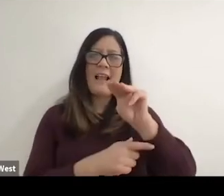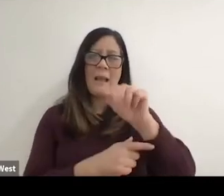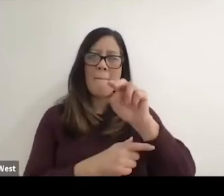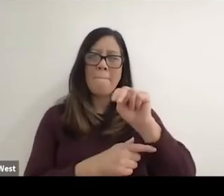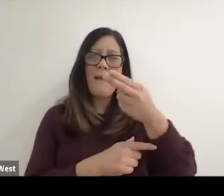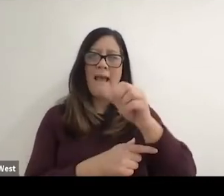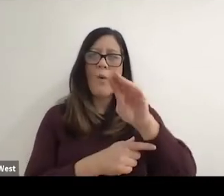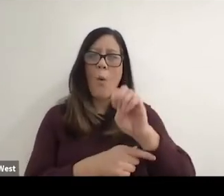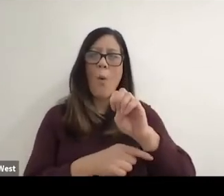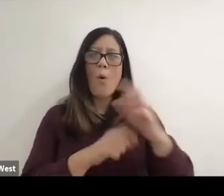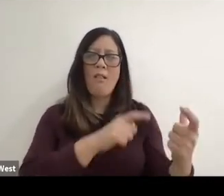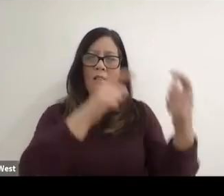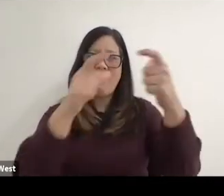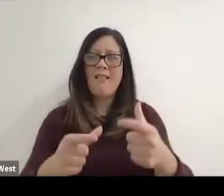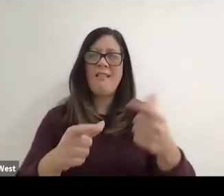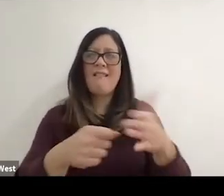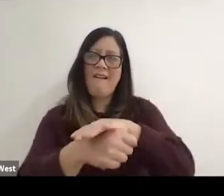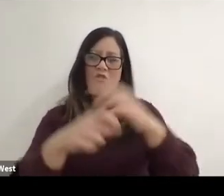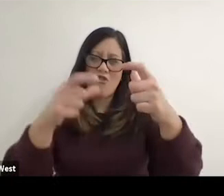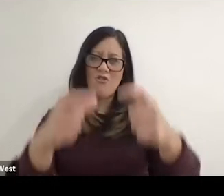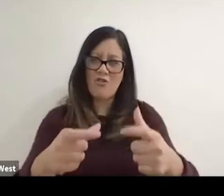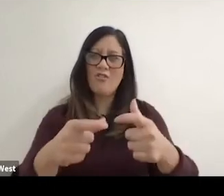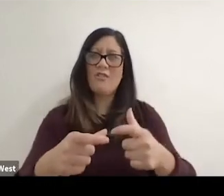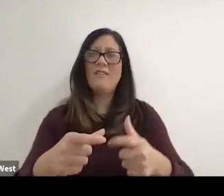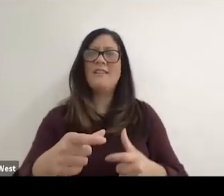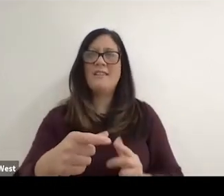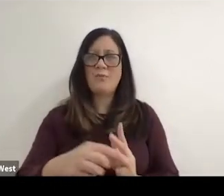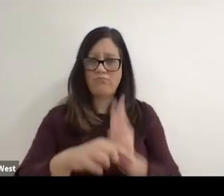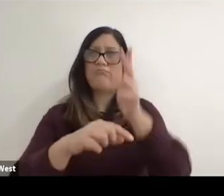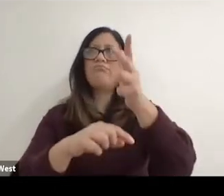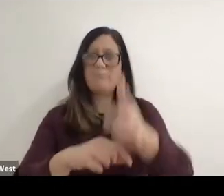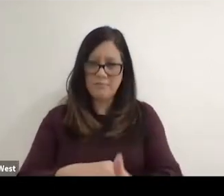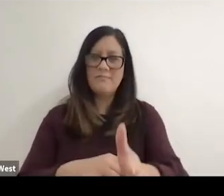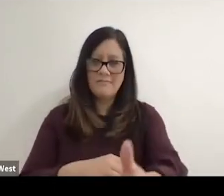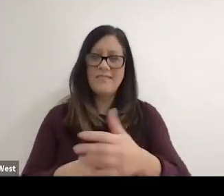going to become airborne somewhere during the course to the race. So not a good idea.